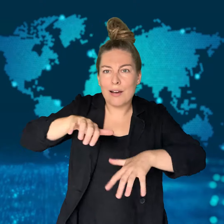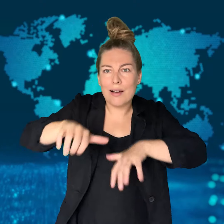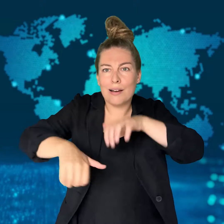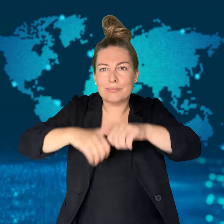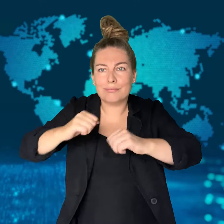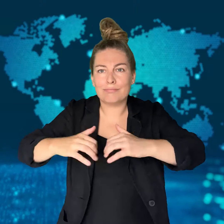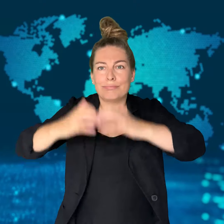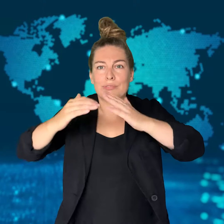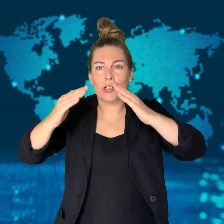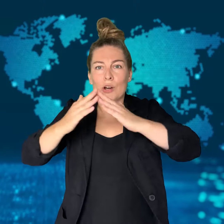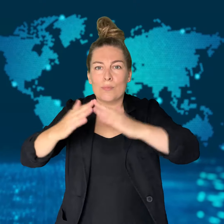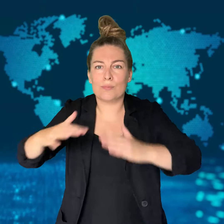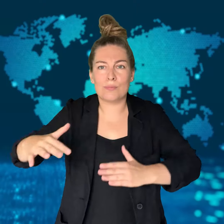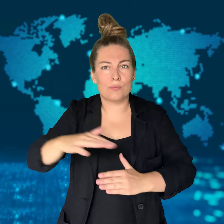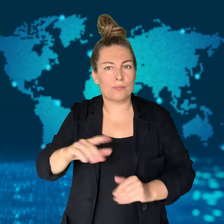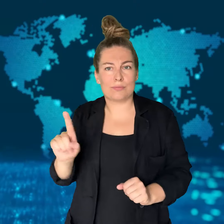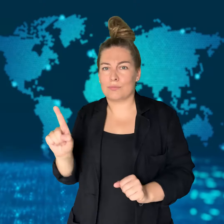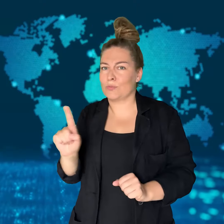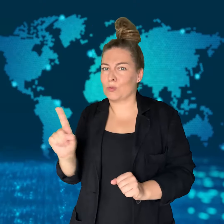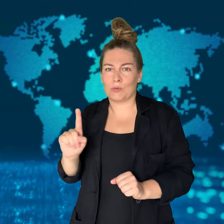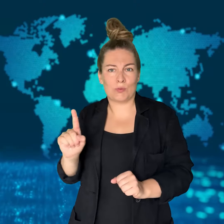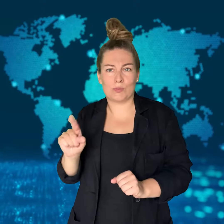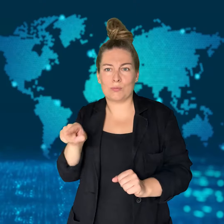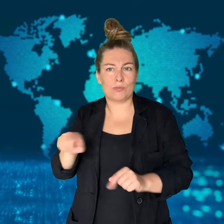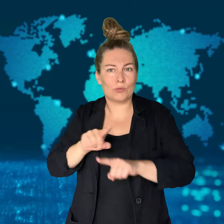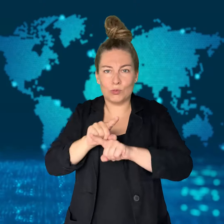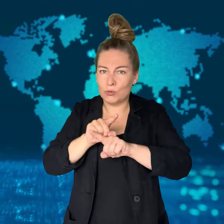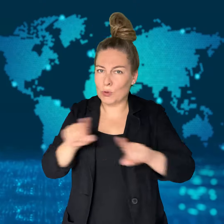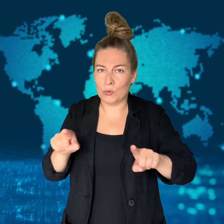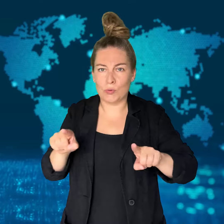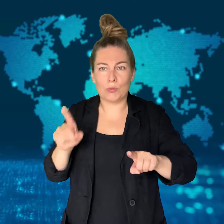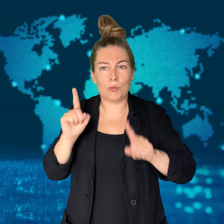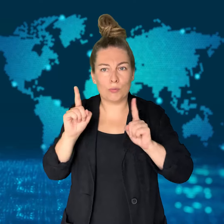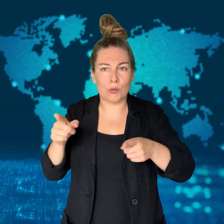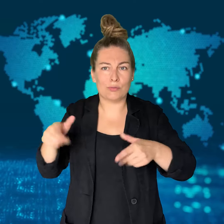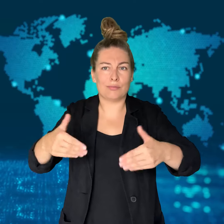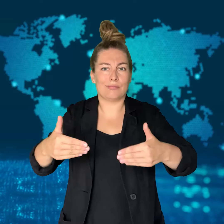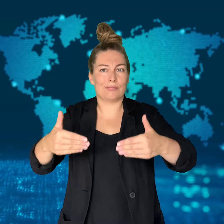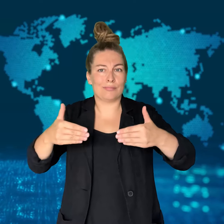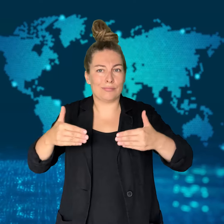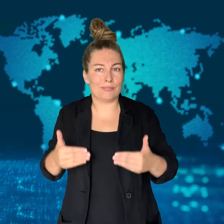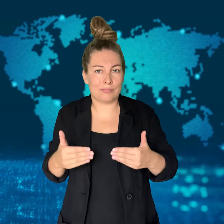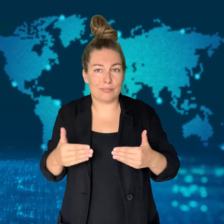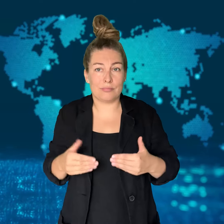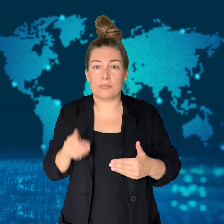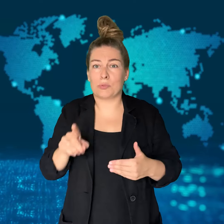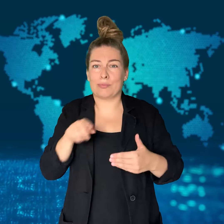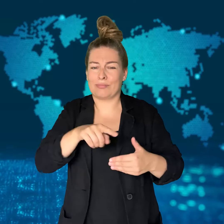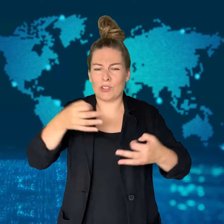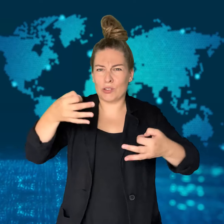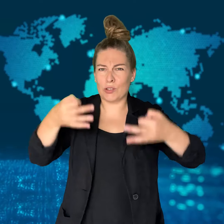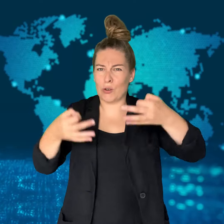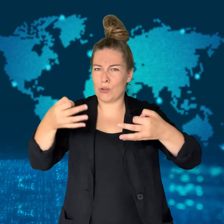The UN's top court came to an agreement that Israel should stop settlements